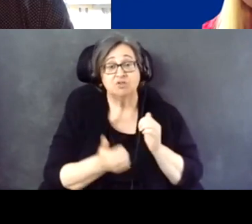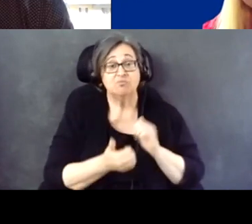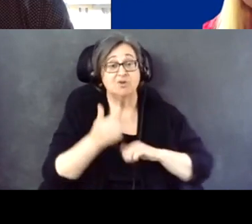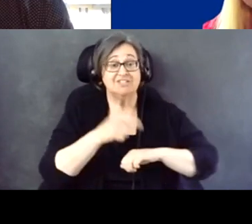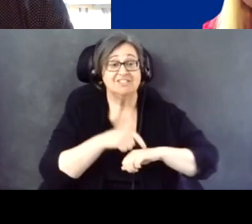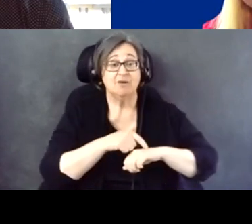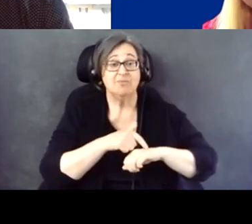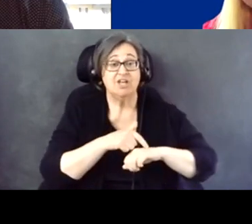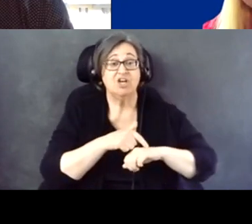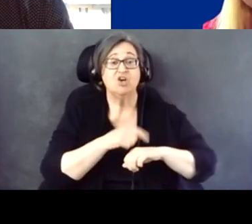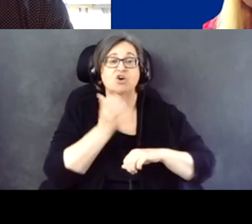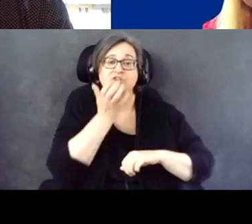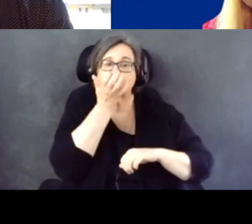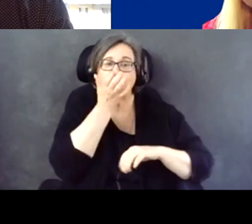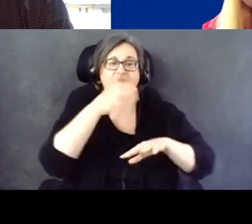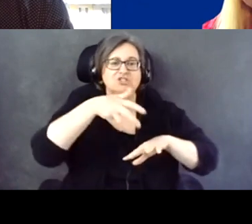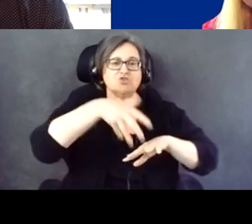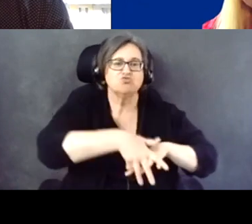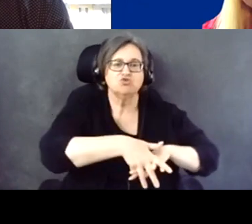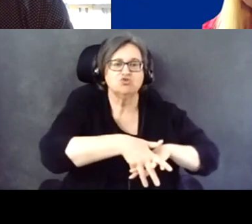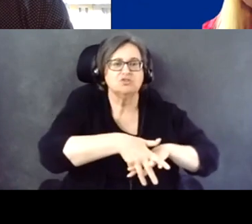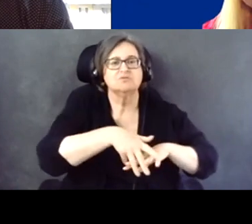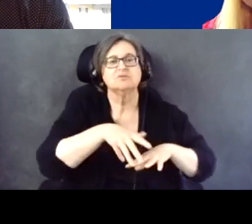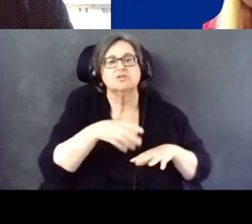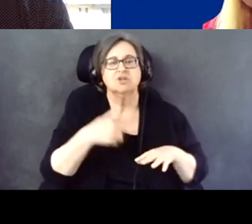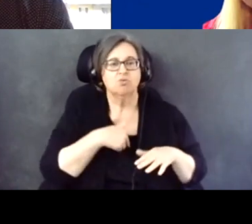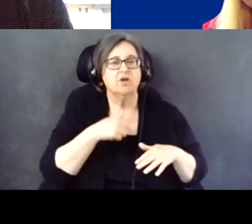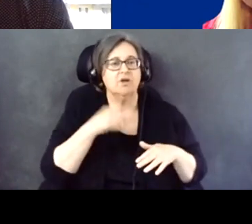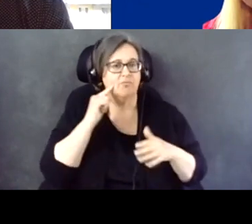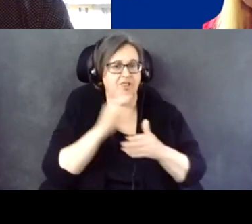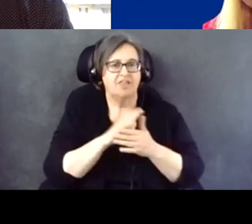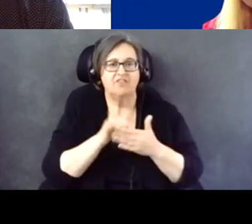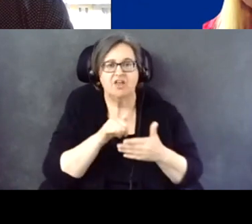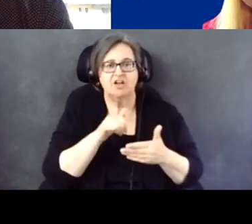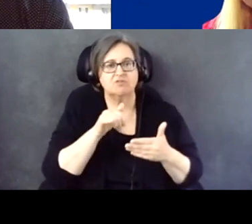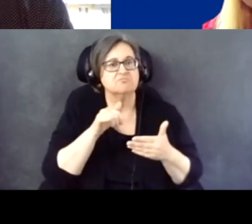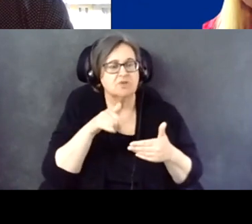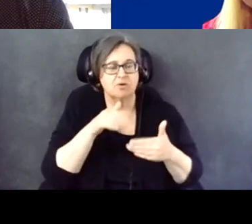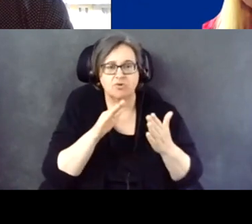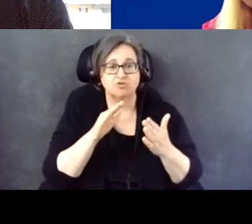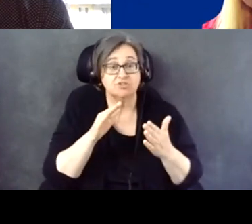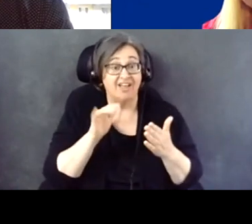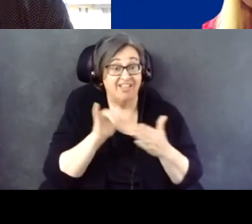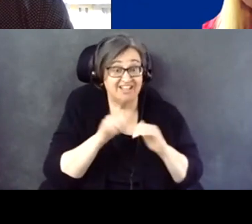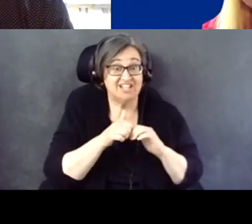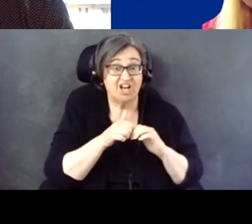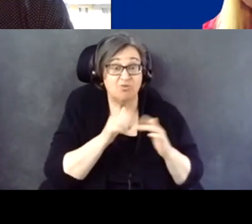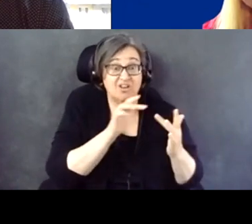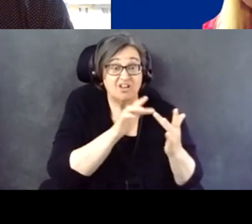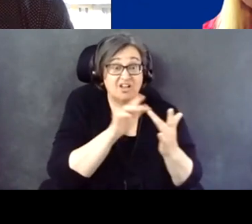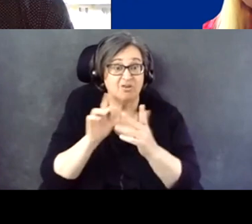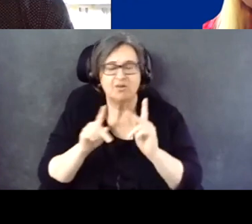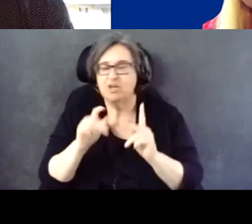We believe in that approach, because that's how we get our people. We don't have very good transportation network here.